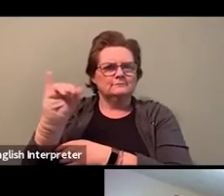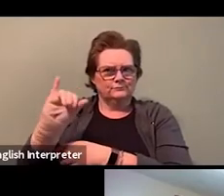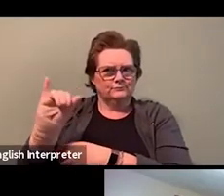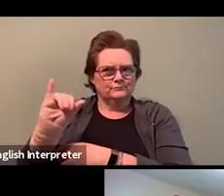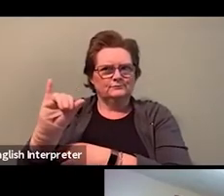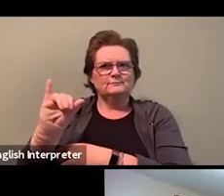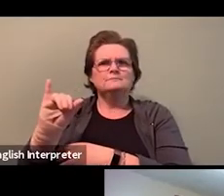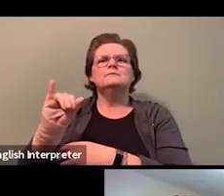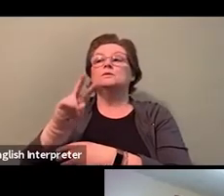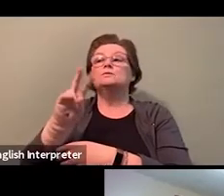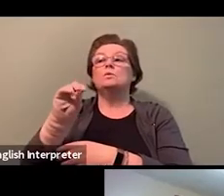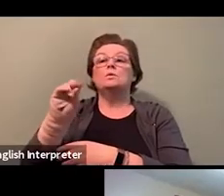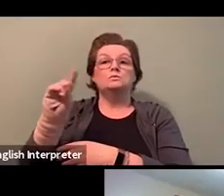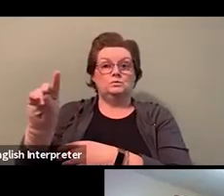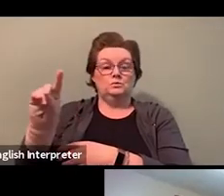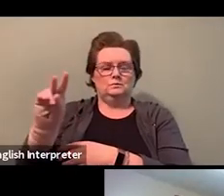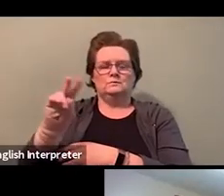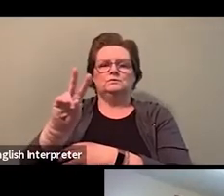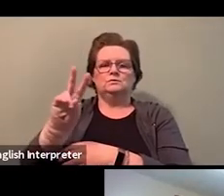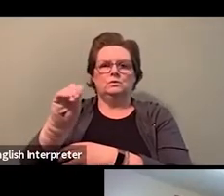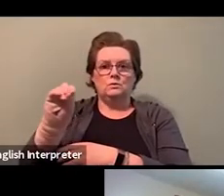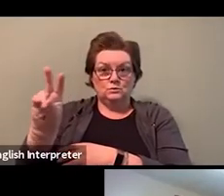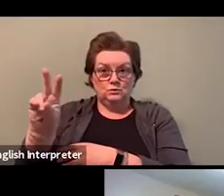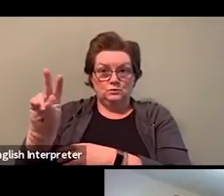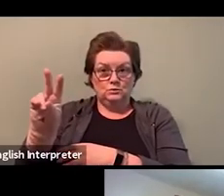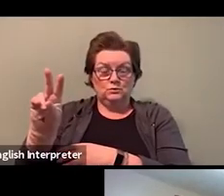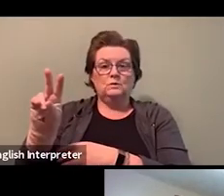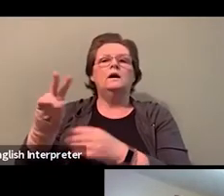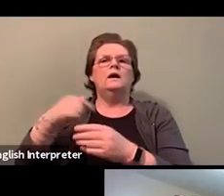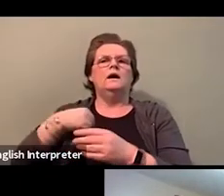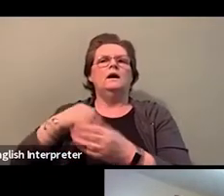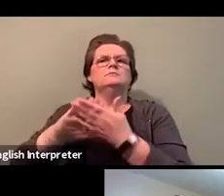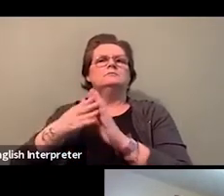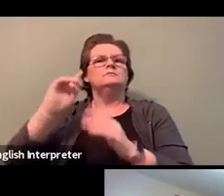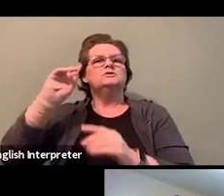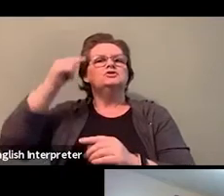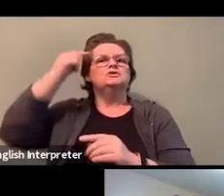as the Chief Steward Vice-President. By 2003, I was on the bargaining team.